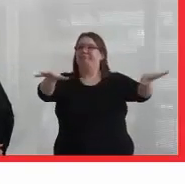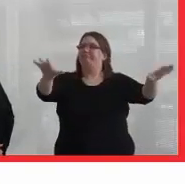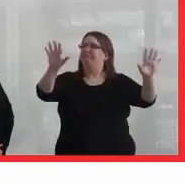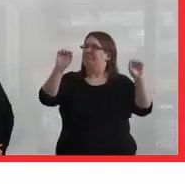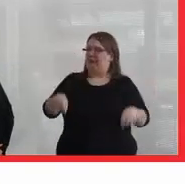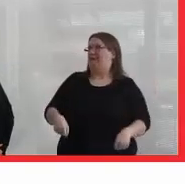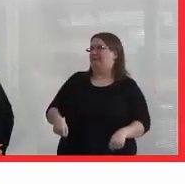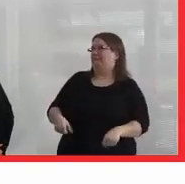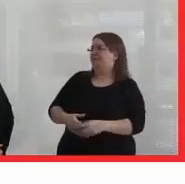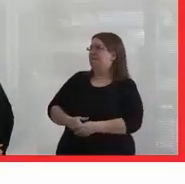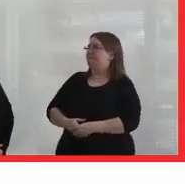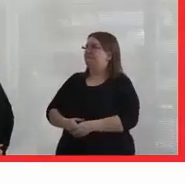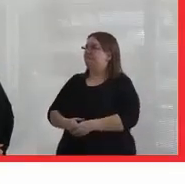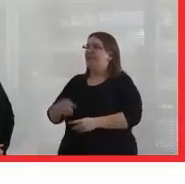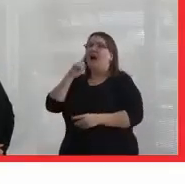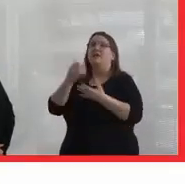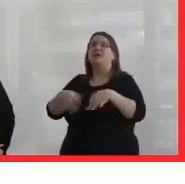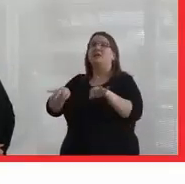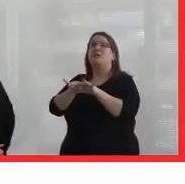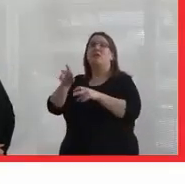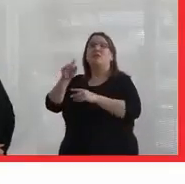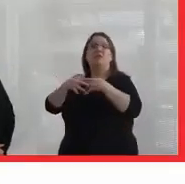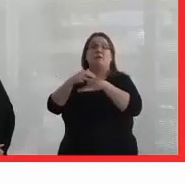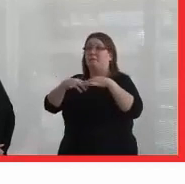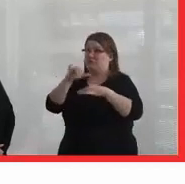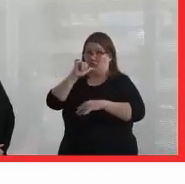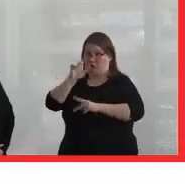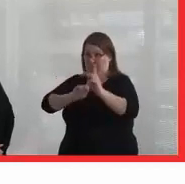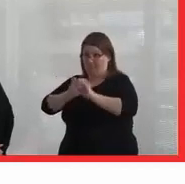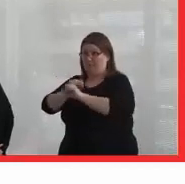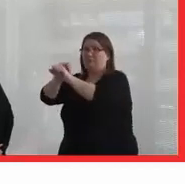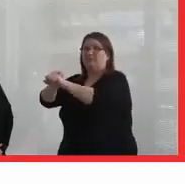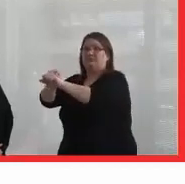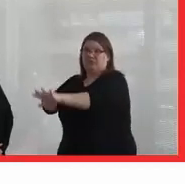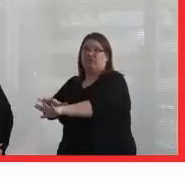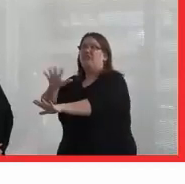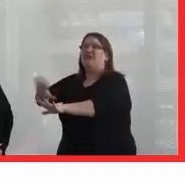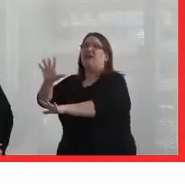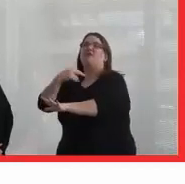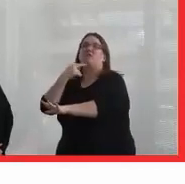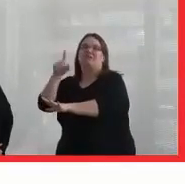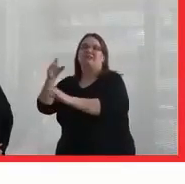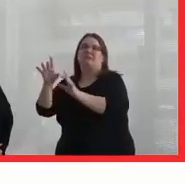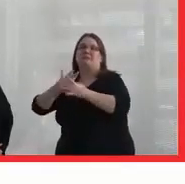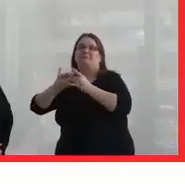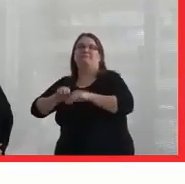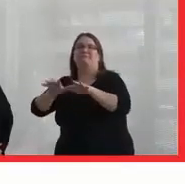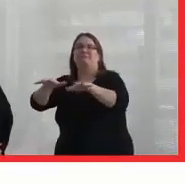I think it's important for non-Indigenous people to have their voices be heard, especially as you raise your own awareness and become